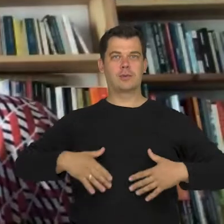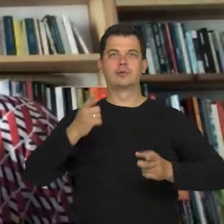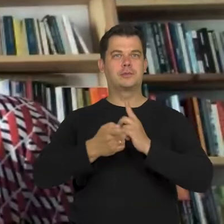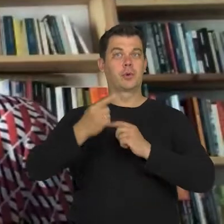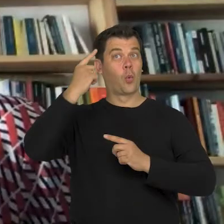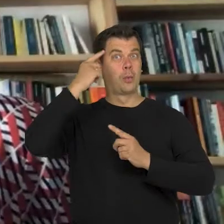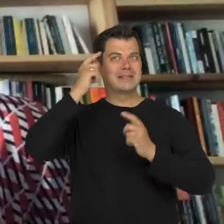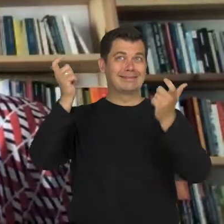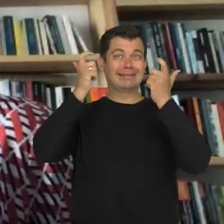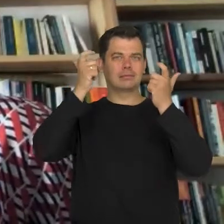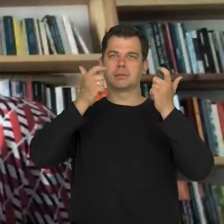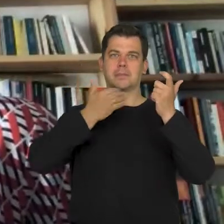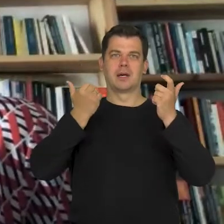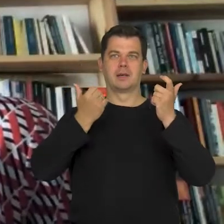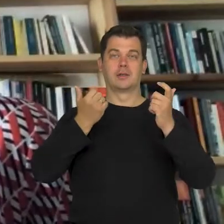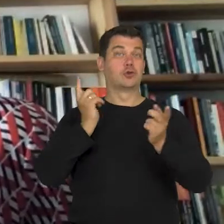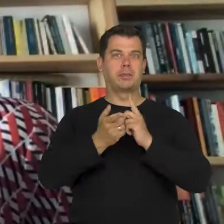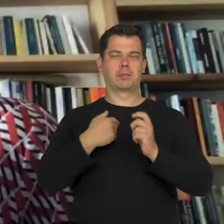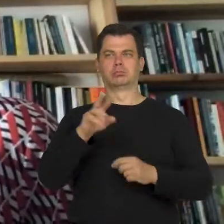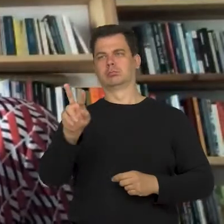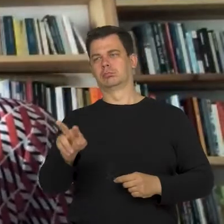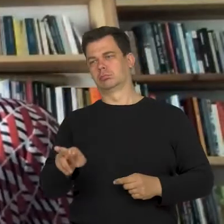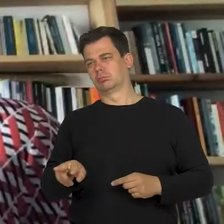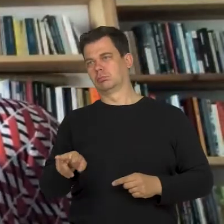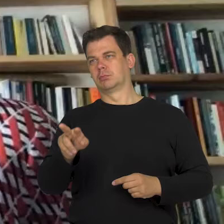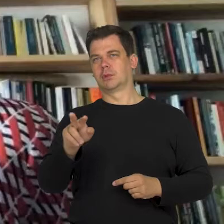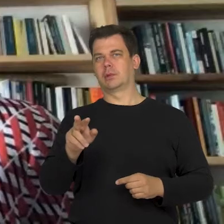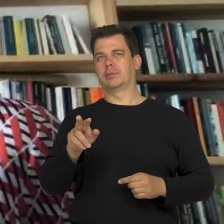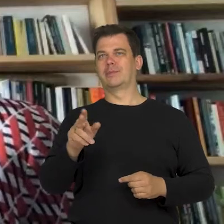So it doesn't know how to get out of that shock.